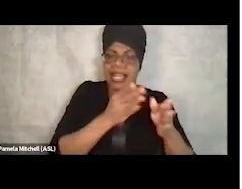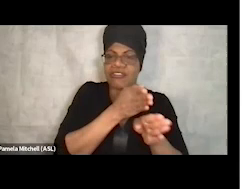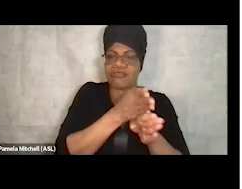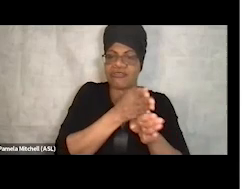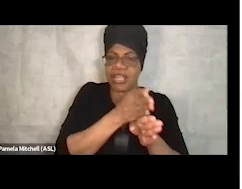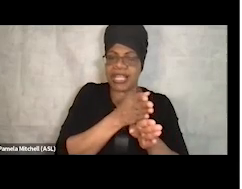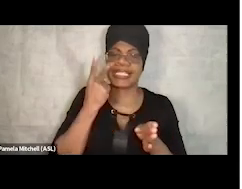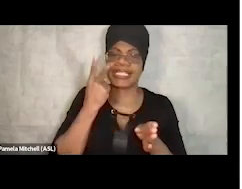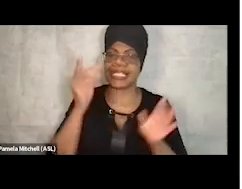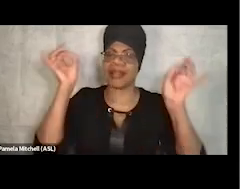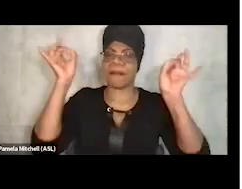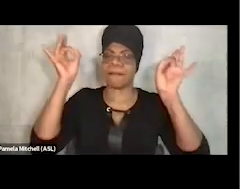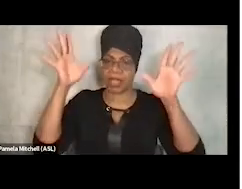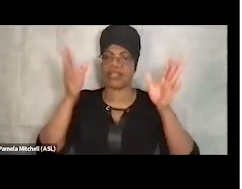So it's a real honor to be in that environment.